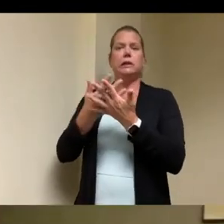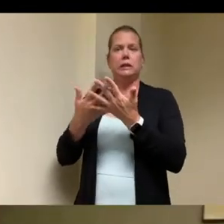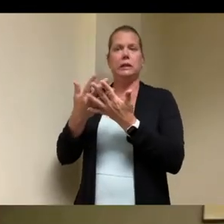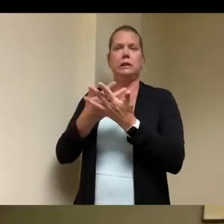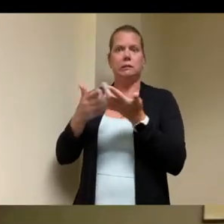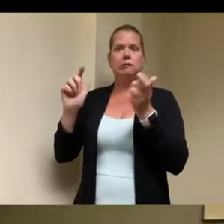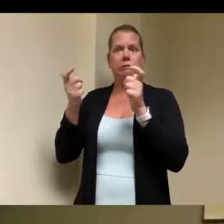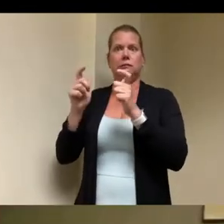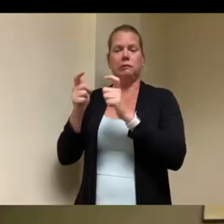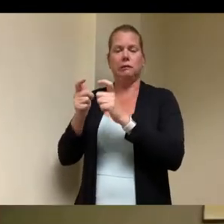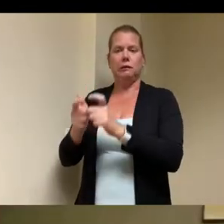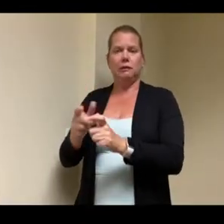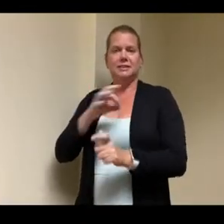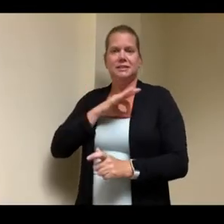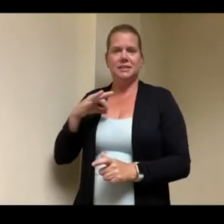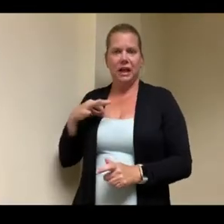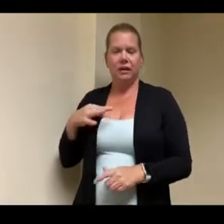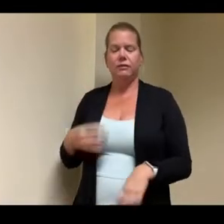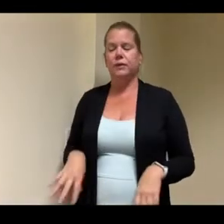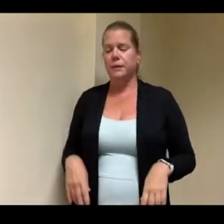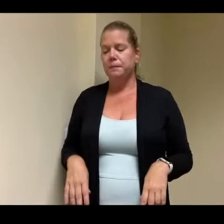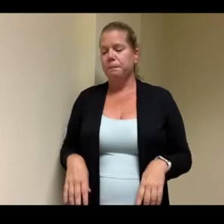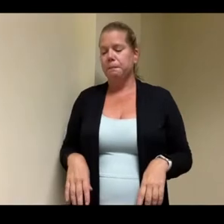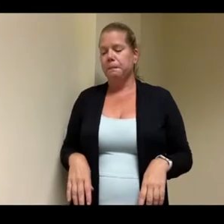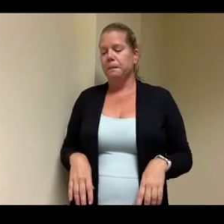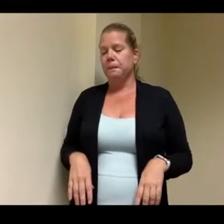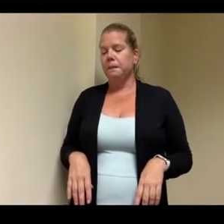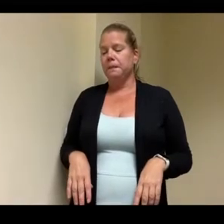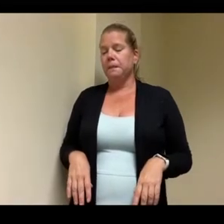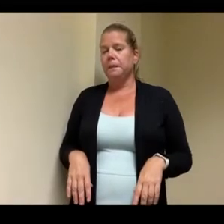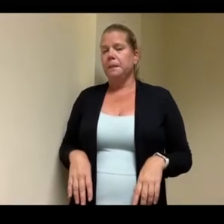from a a residential school program and turning 22.